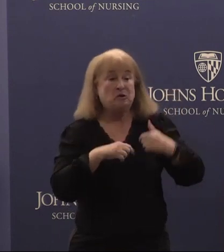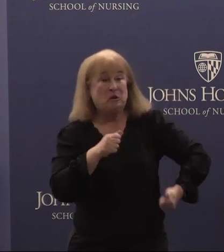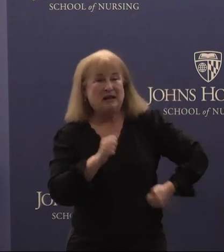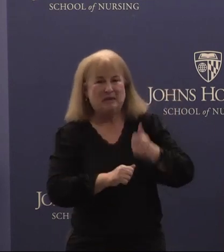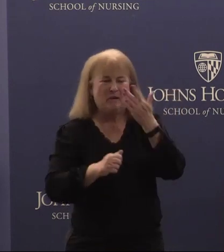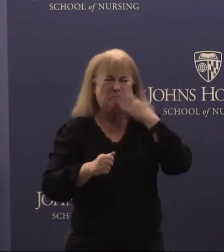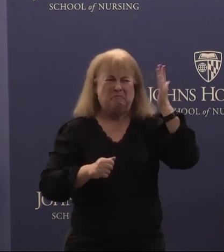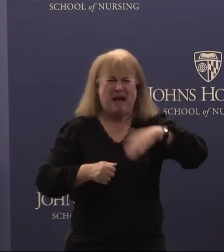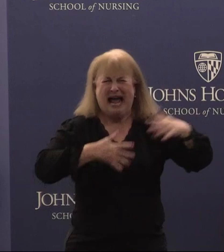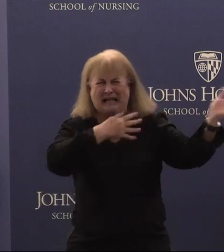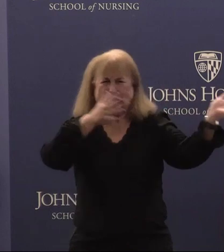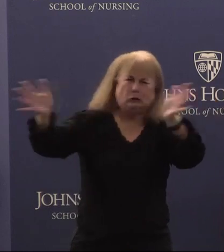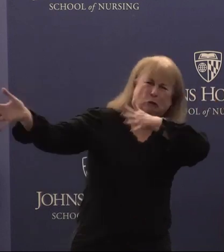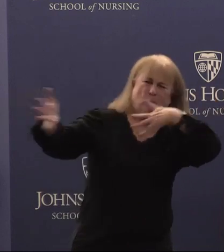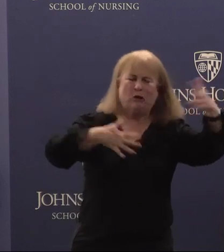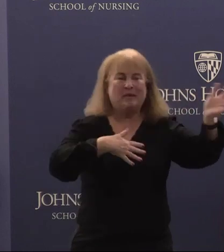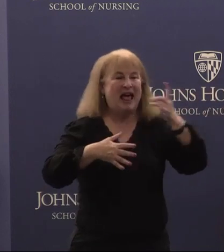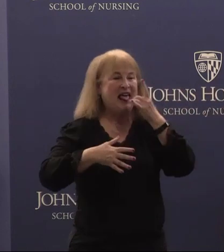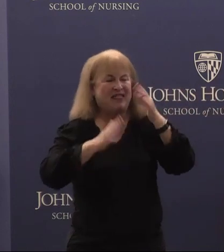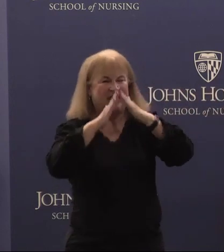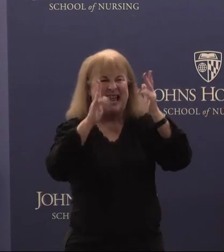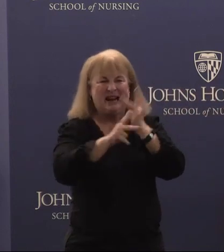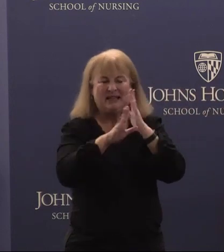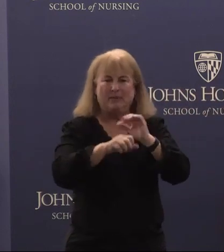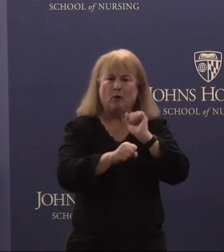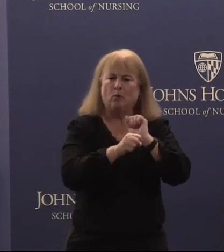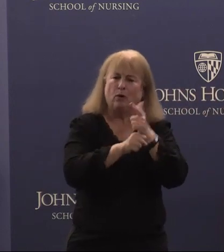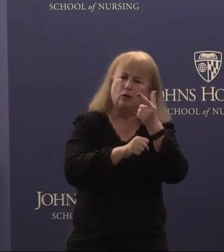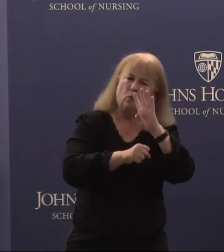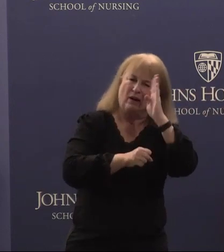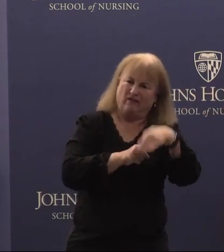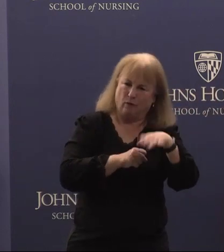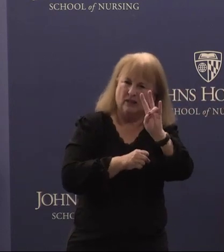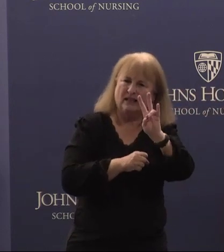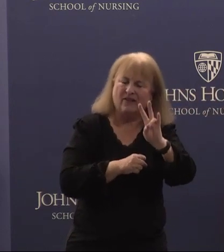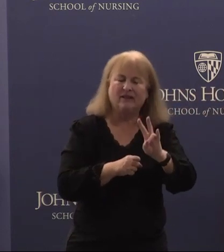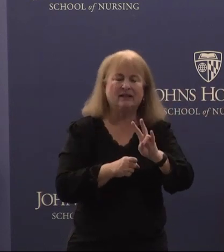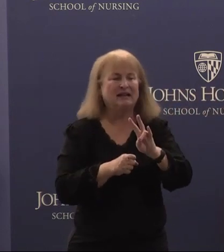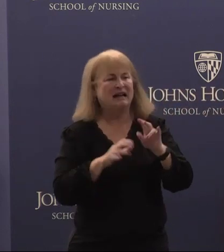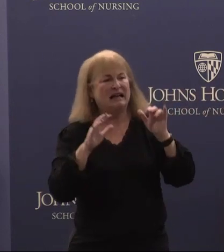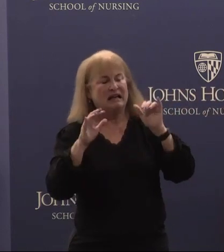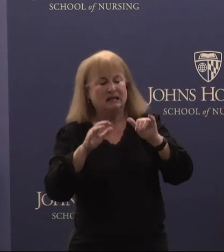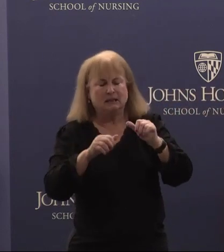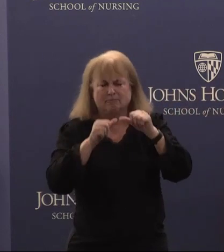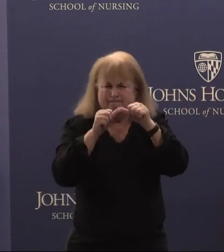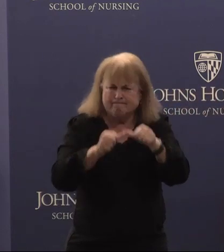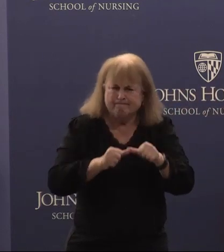storms the lighthouse keeper worked 24 hours a day, staying vigilant until the storm was